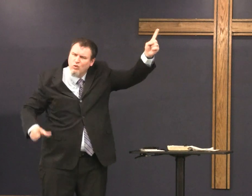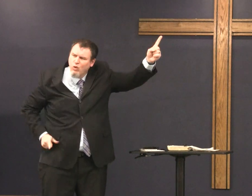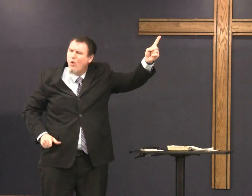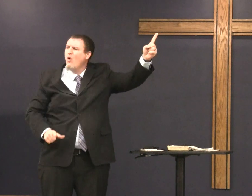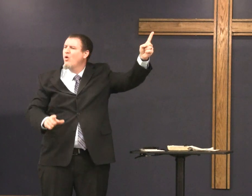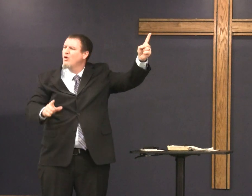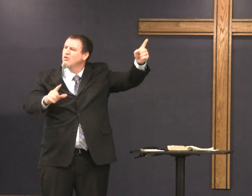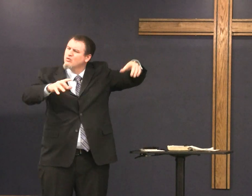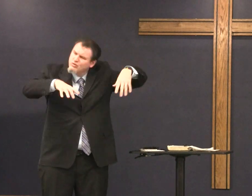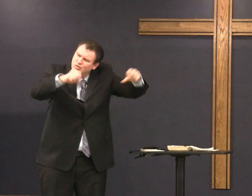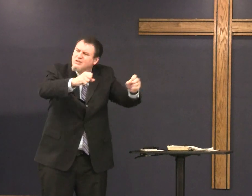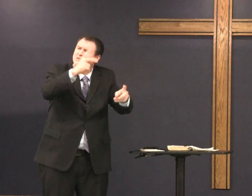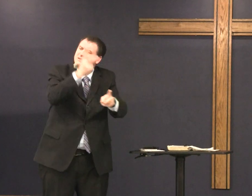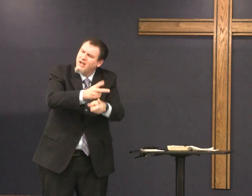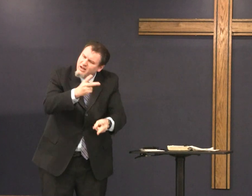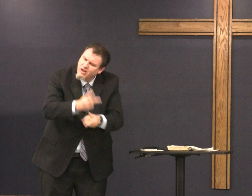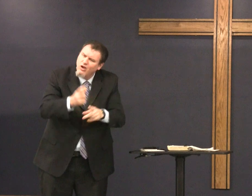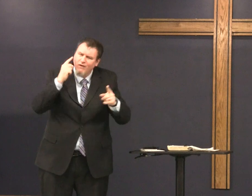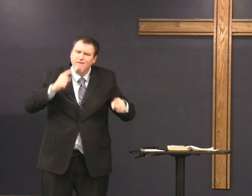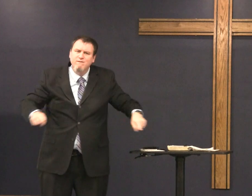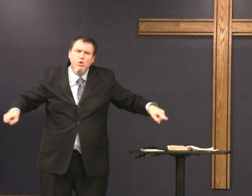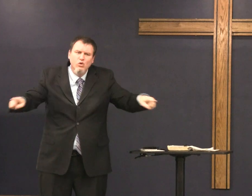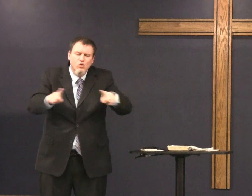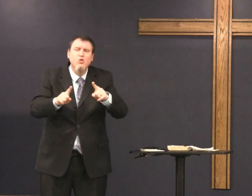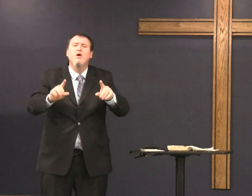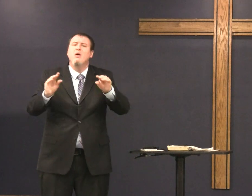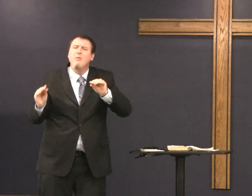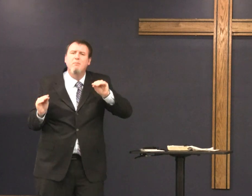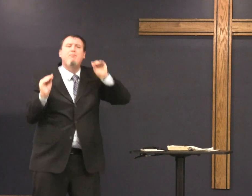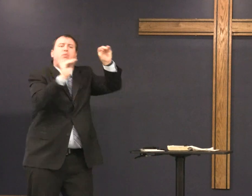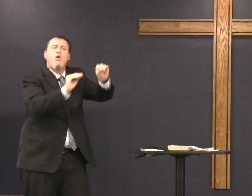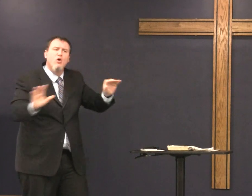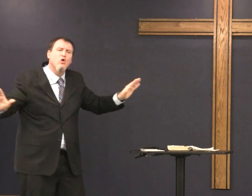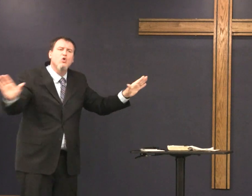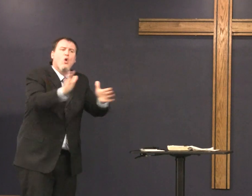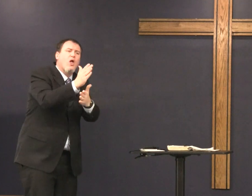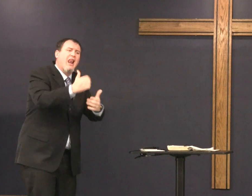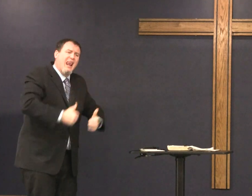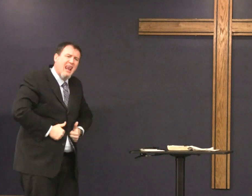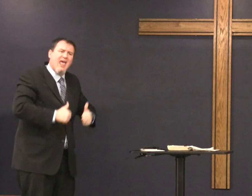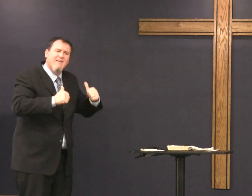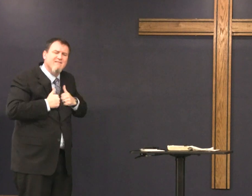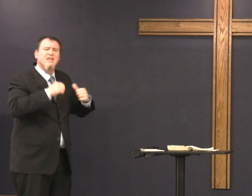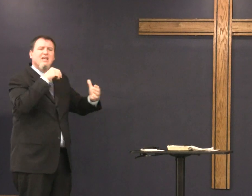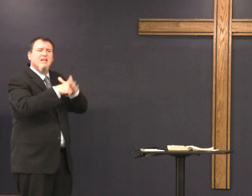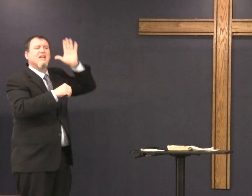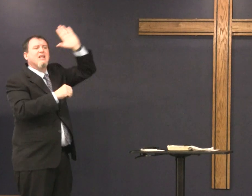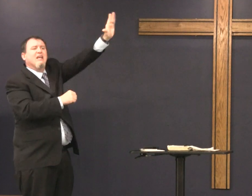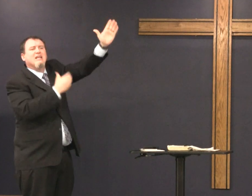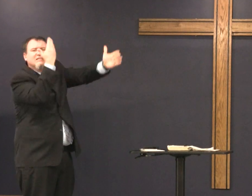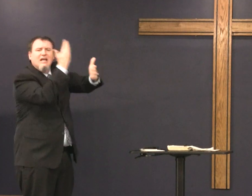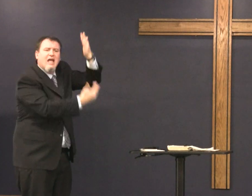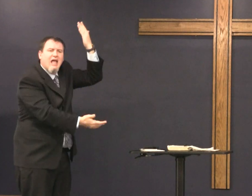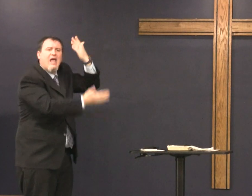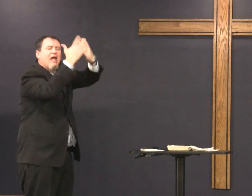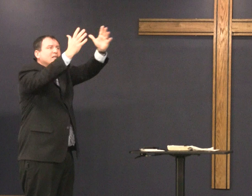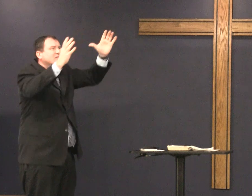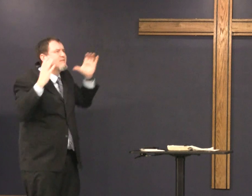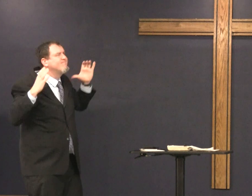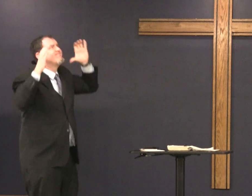trust in the Lord to take care of of it for you put your life in his hands